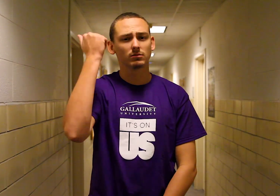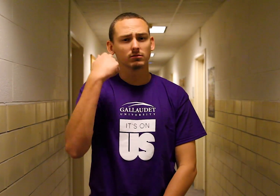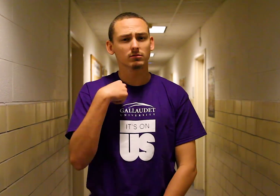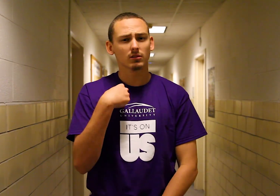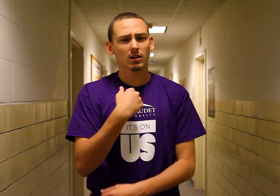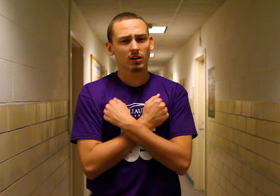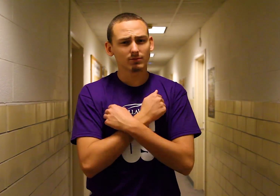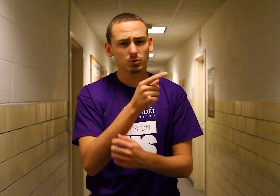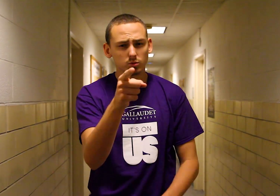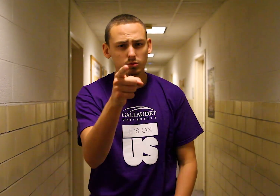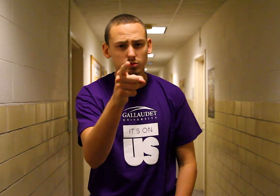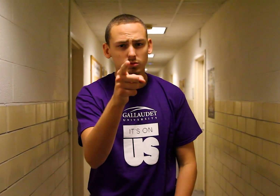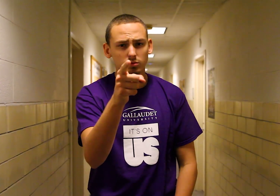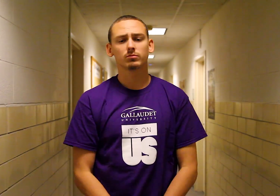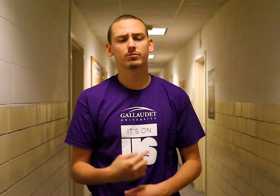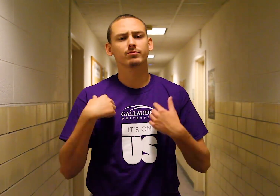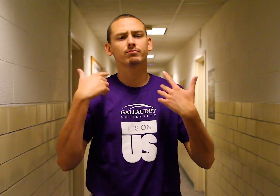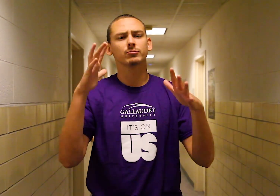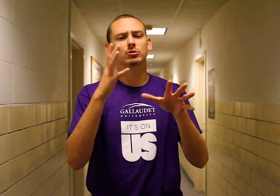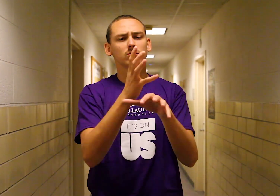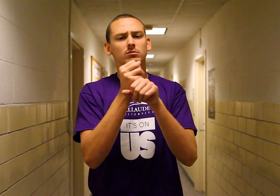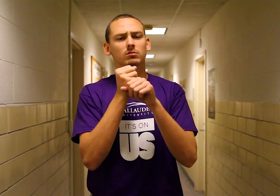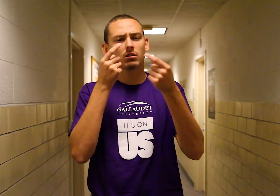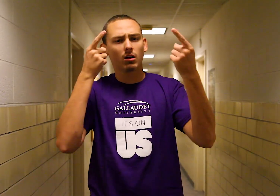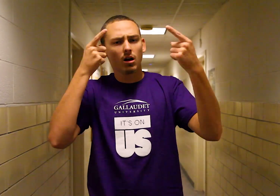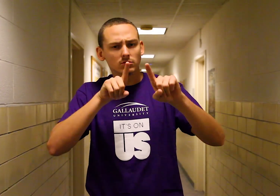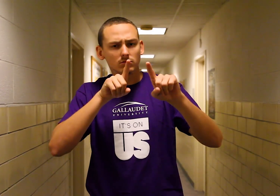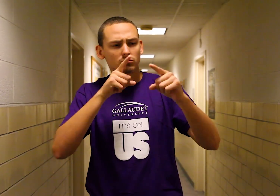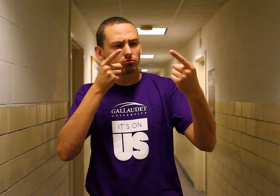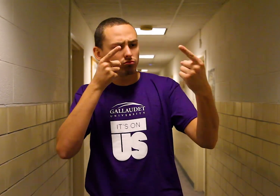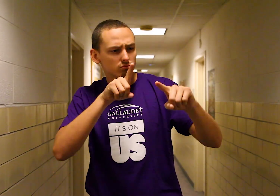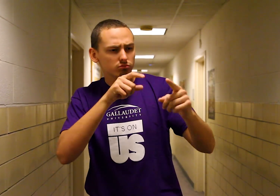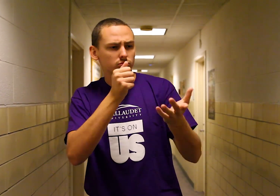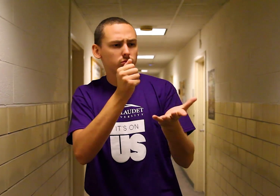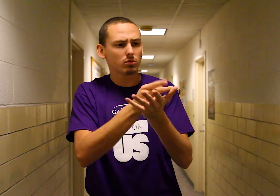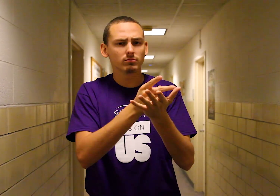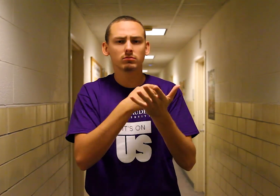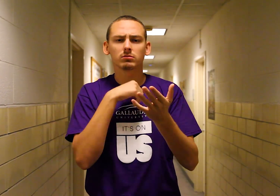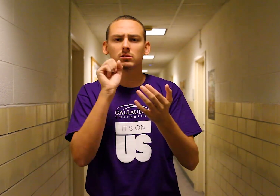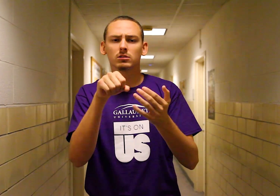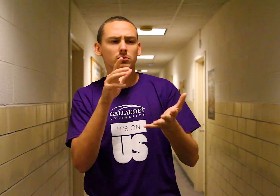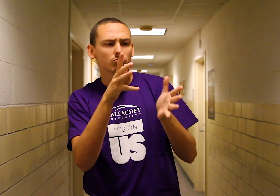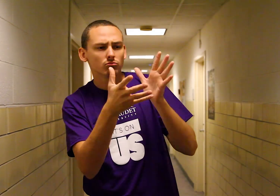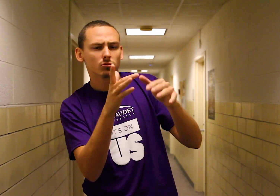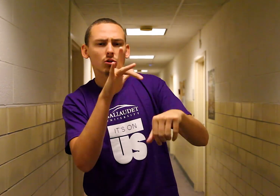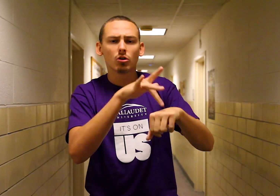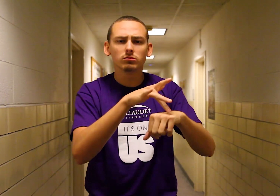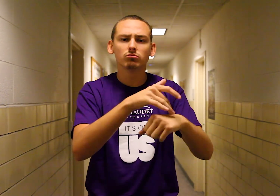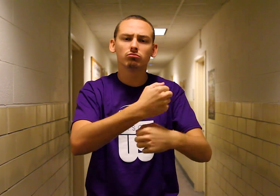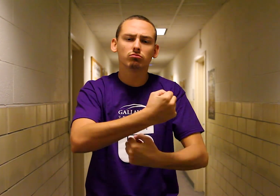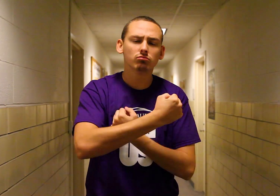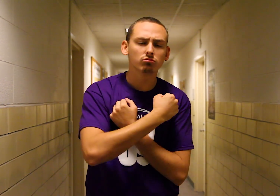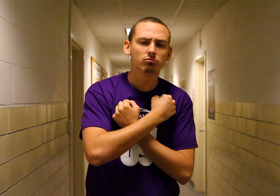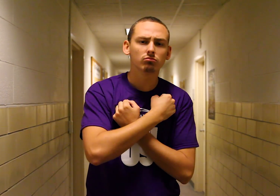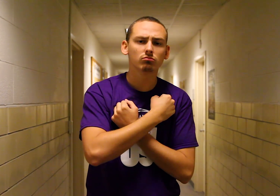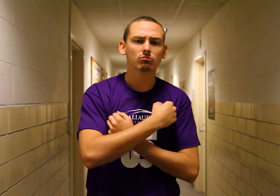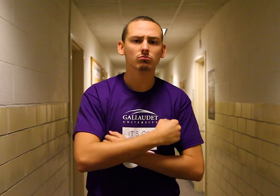Because I love you, I get your consent for touch.